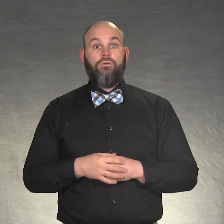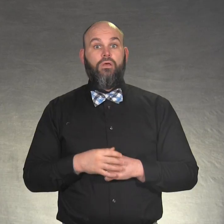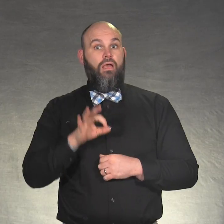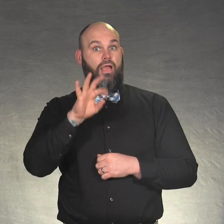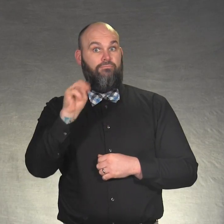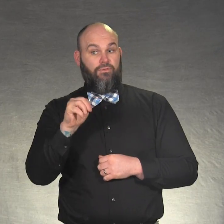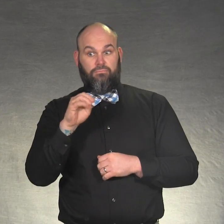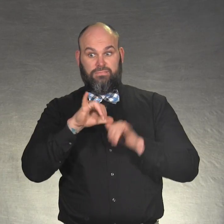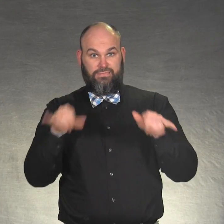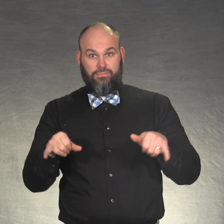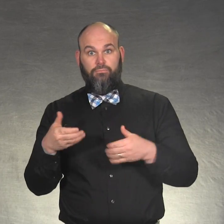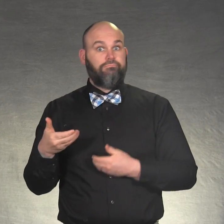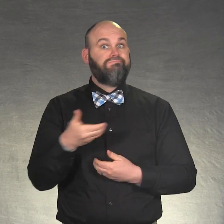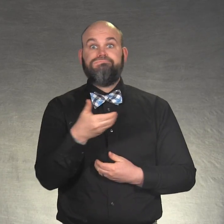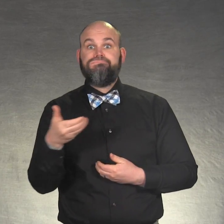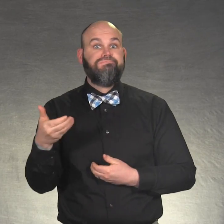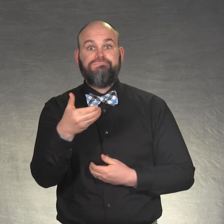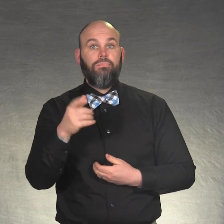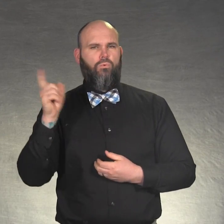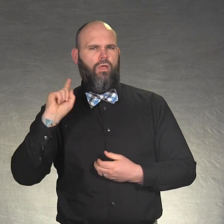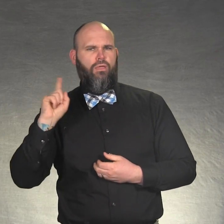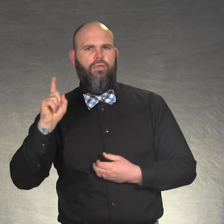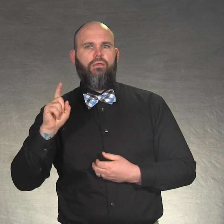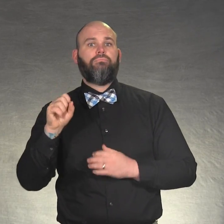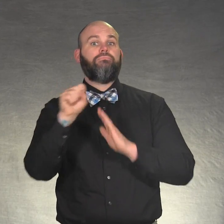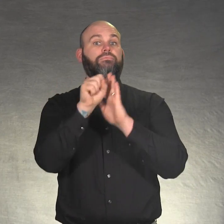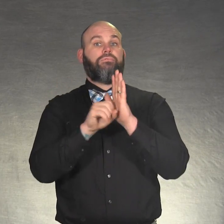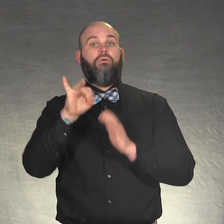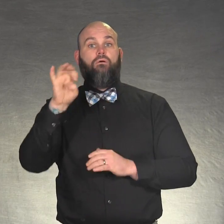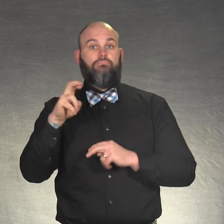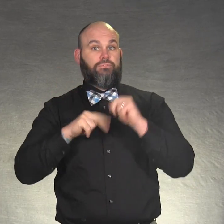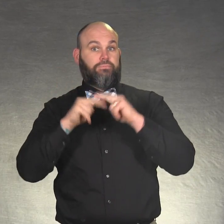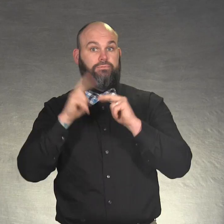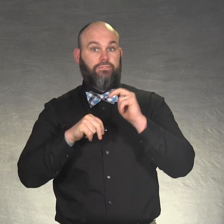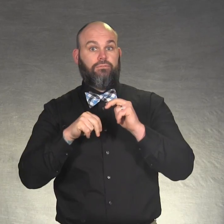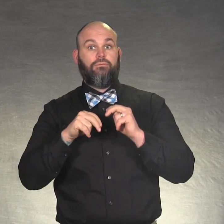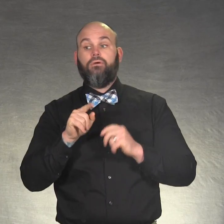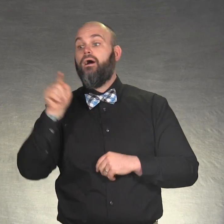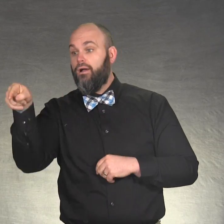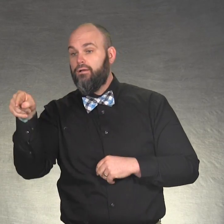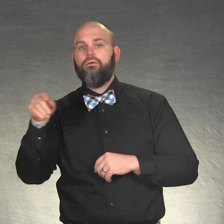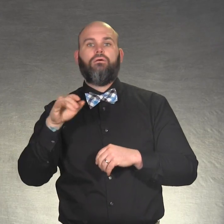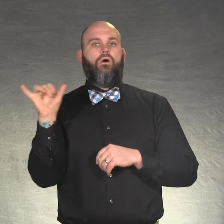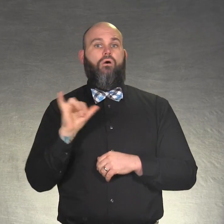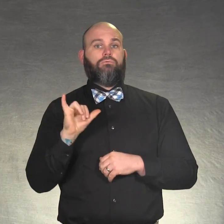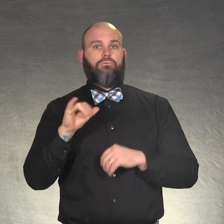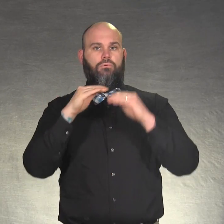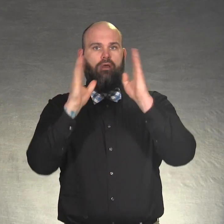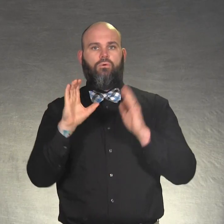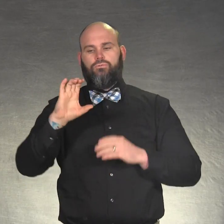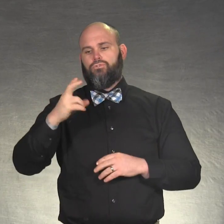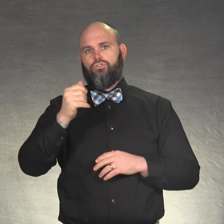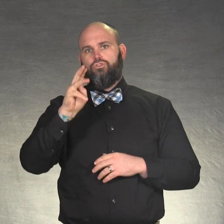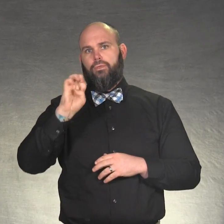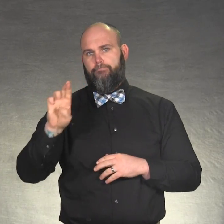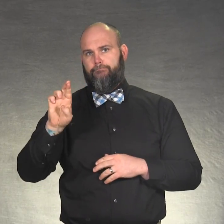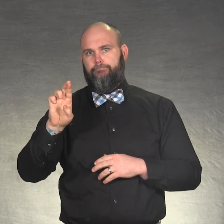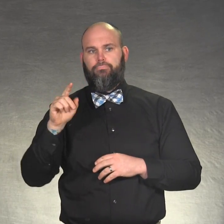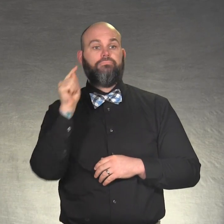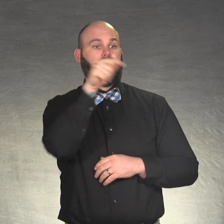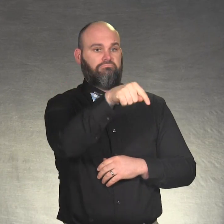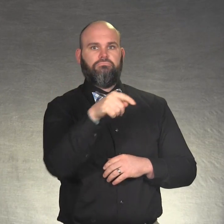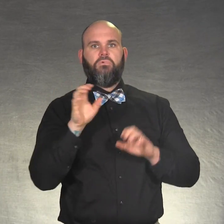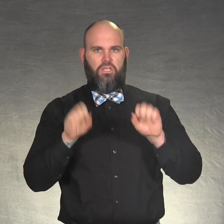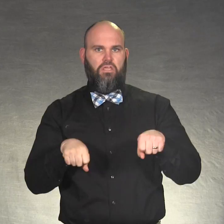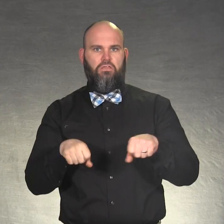You can use FM system in the State Office Building and in the House Chamber.